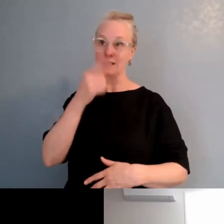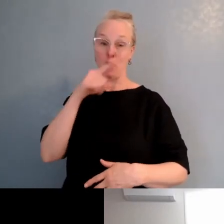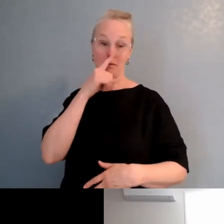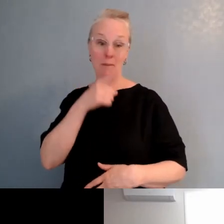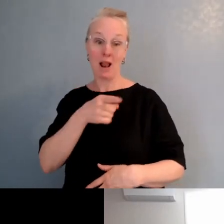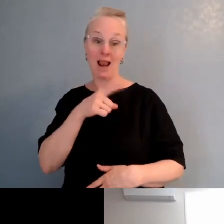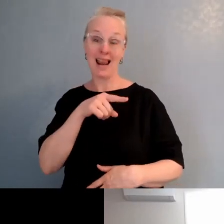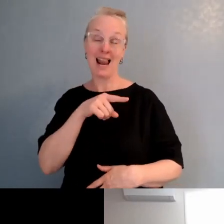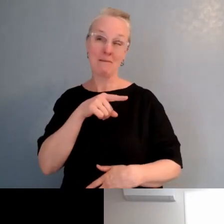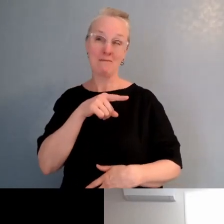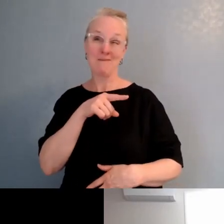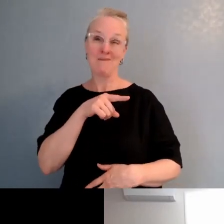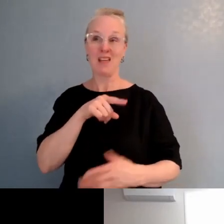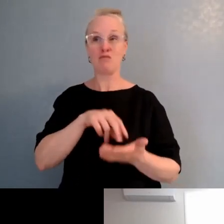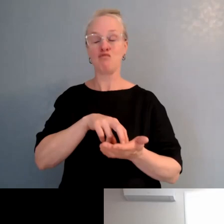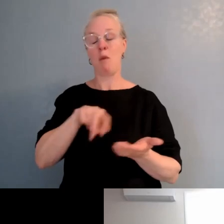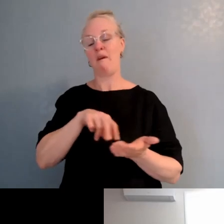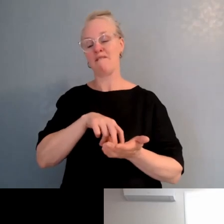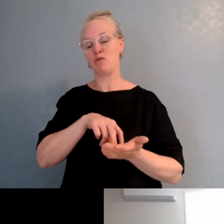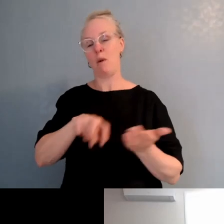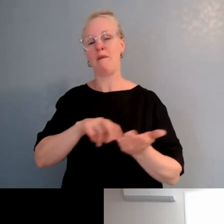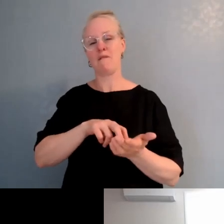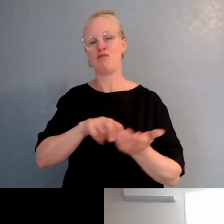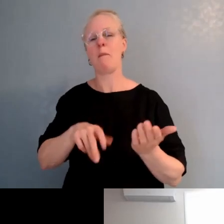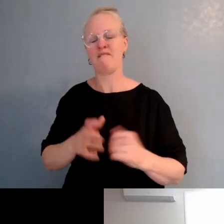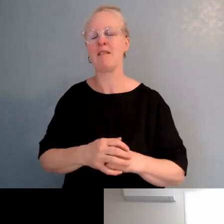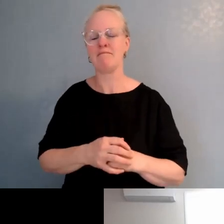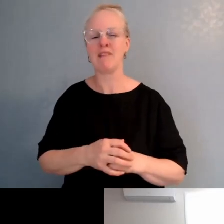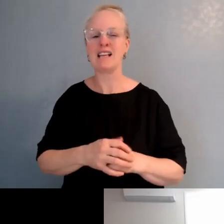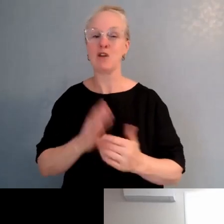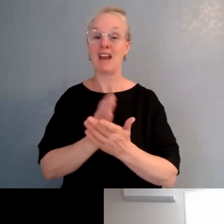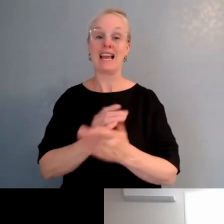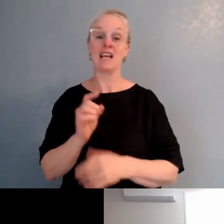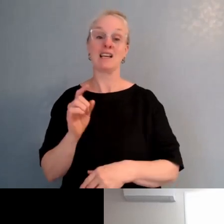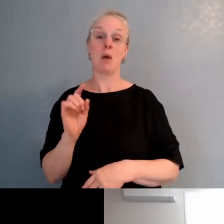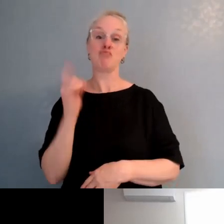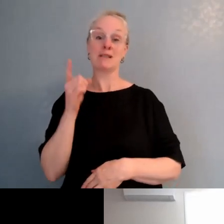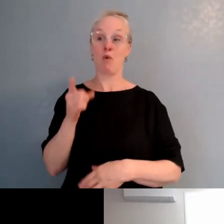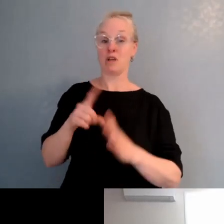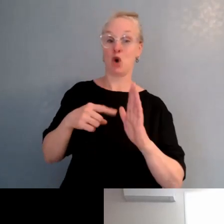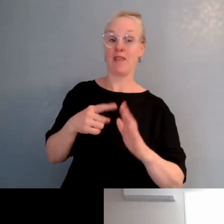I didn't see them at the school. So, I'm saying he changed the culture of the school a little bit.